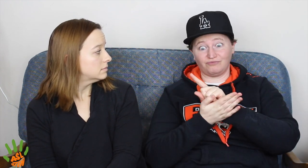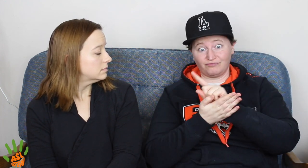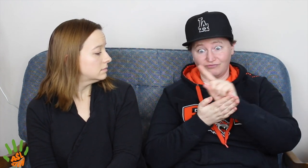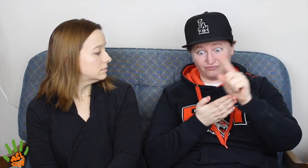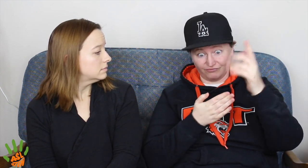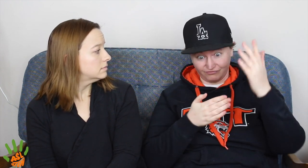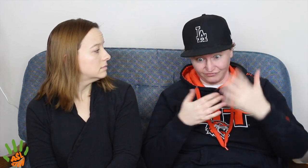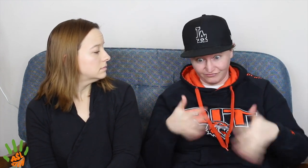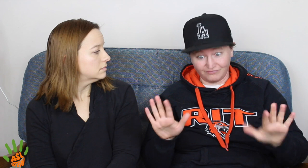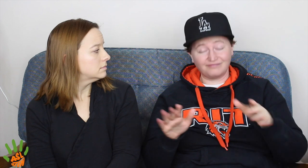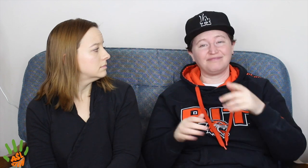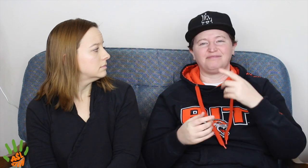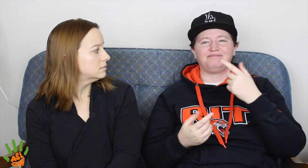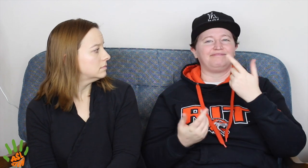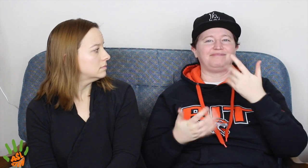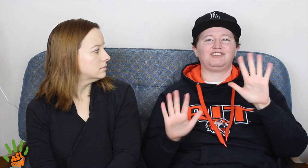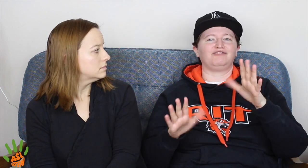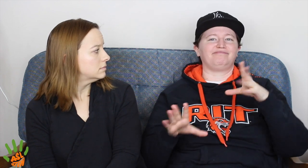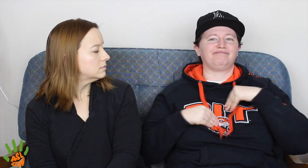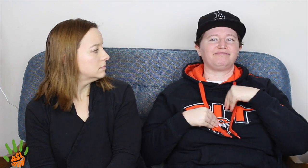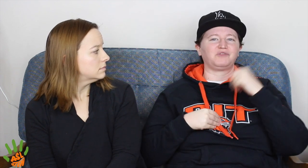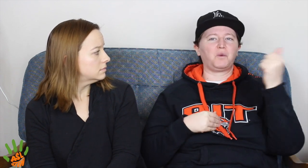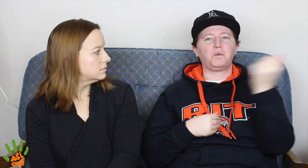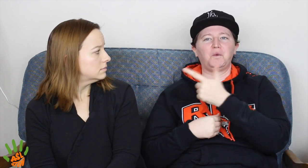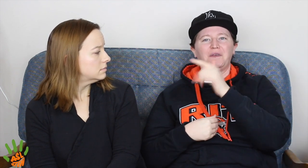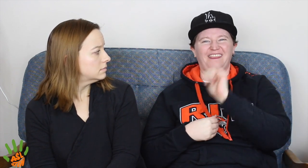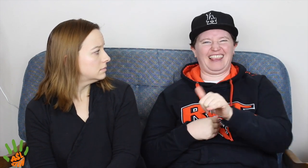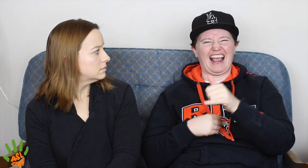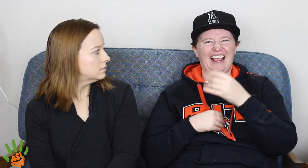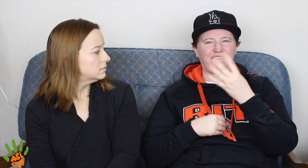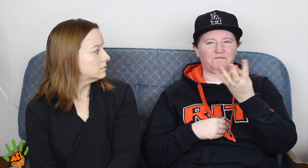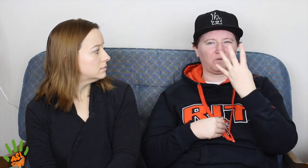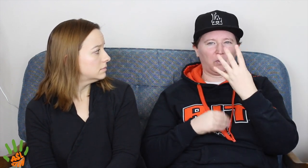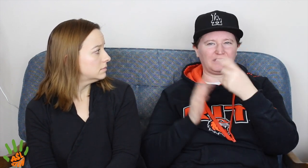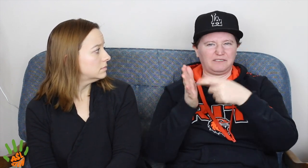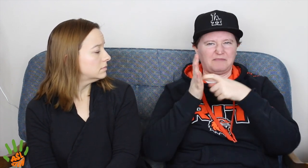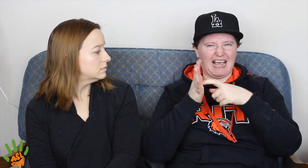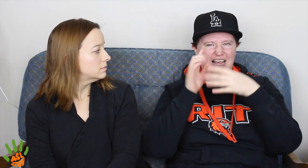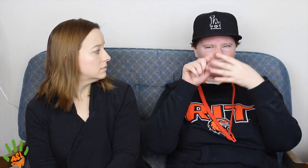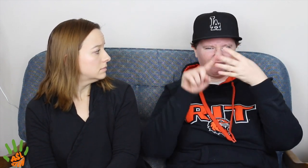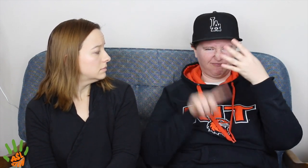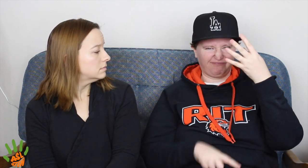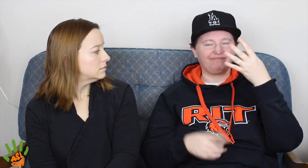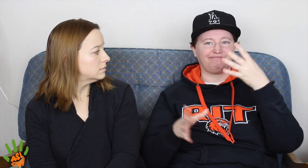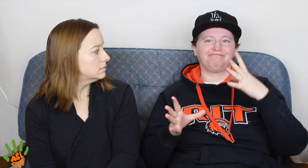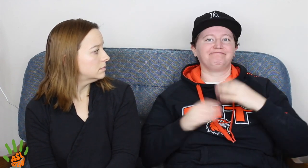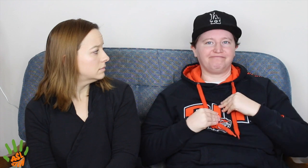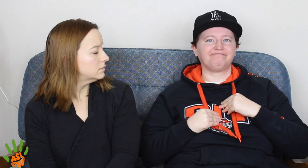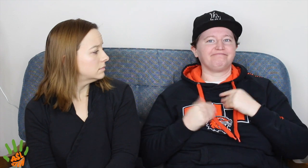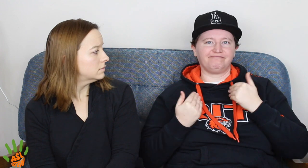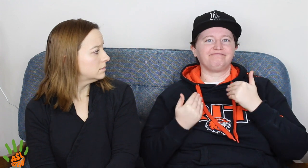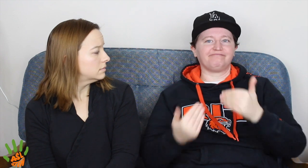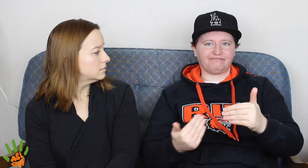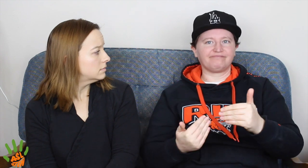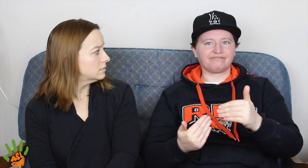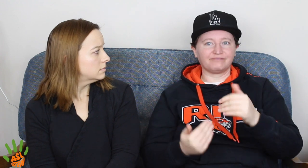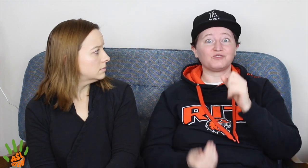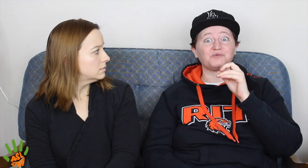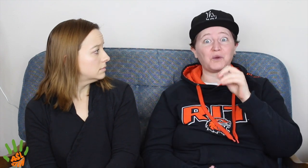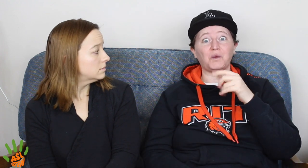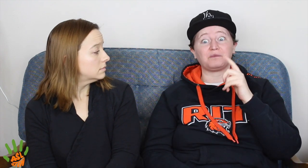So, by the end of the week, all the demands... all four of the demands had been met.